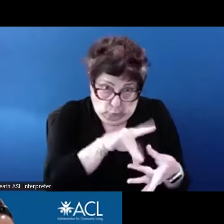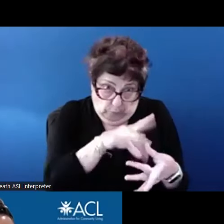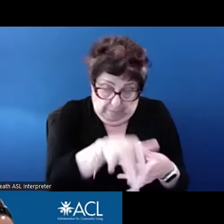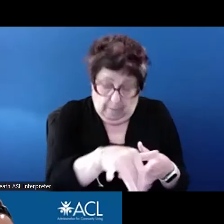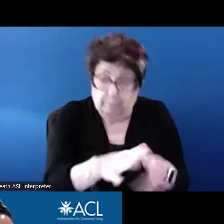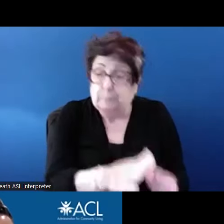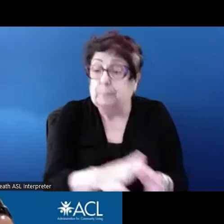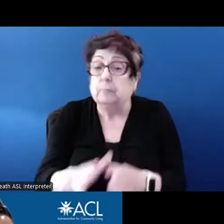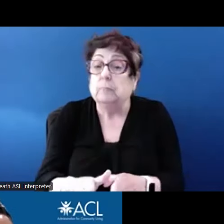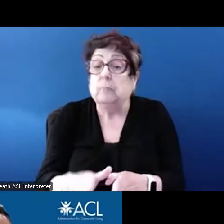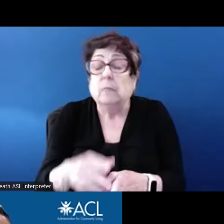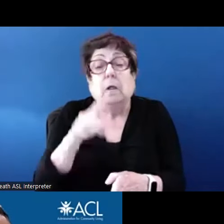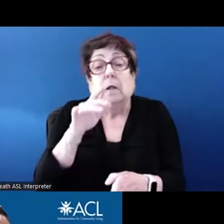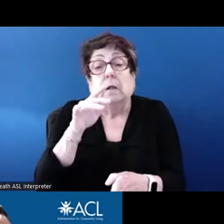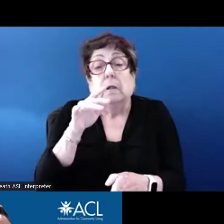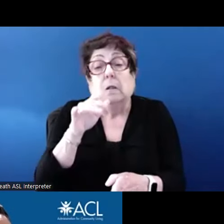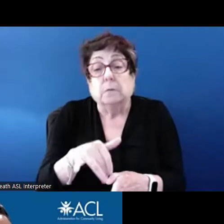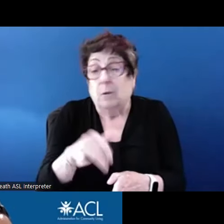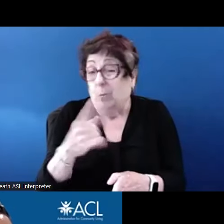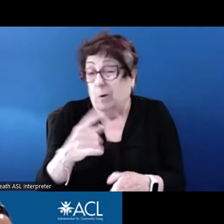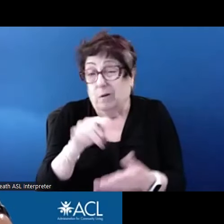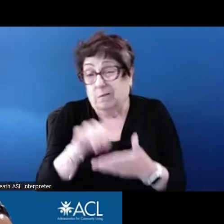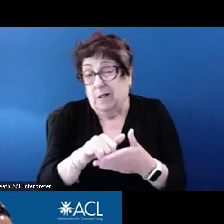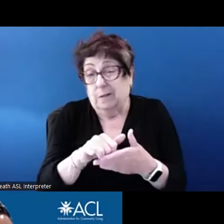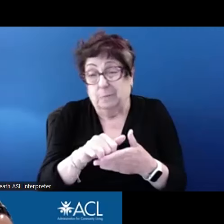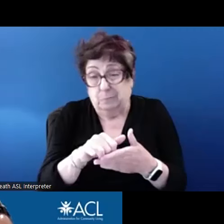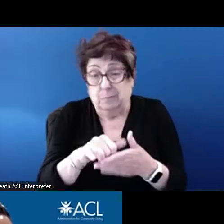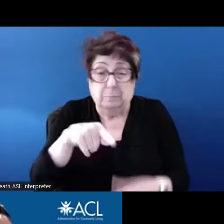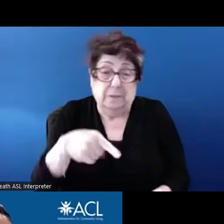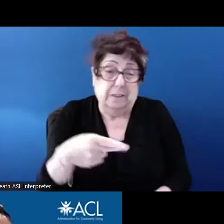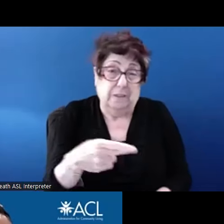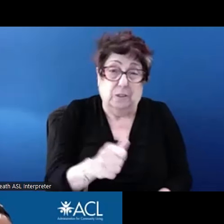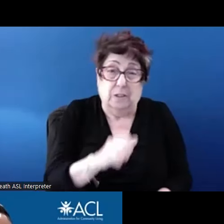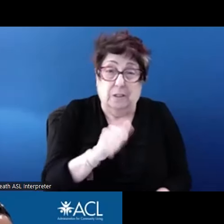on the PHA to connect with organizations that can provide services and supports like a SIL?